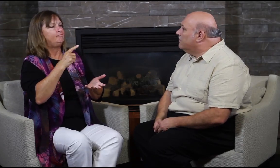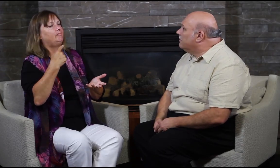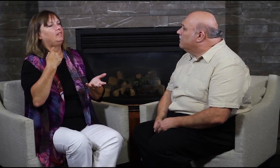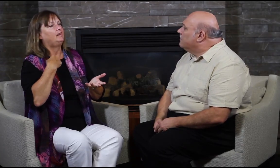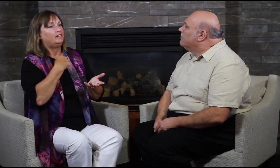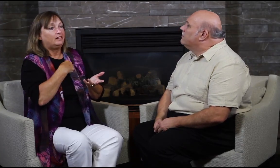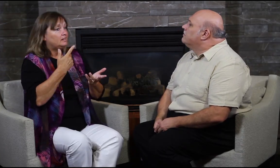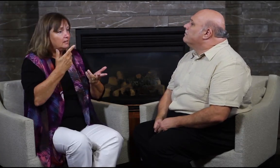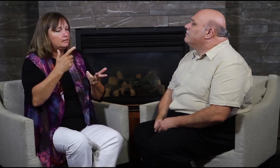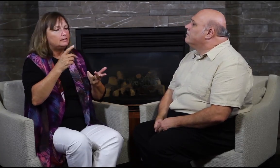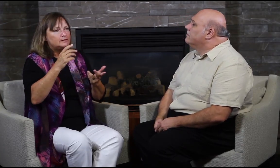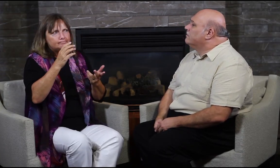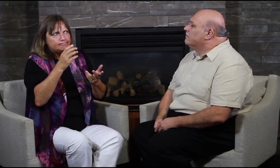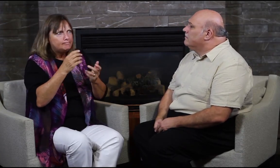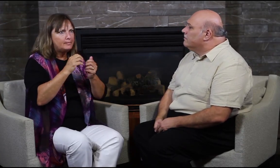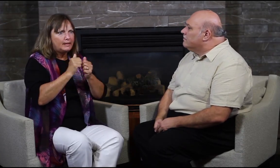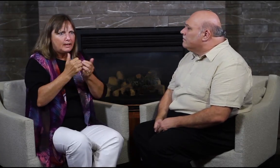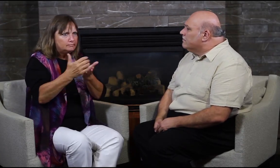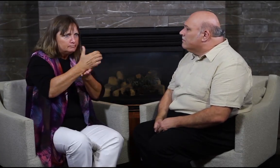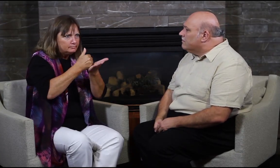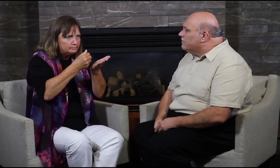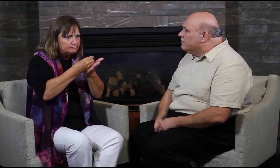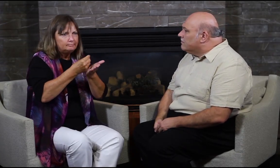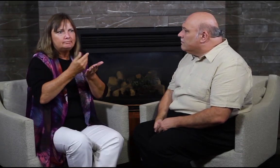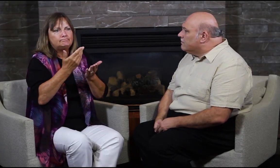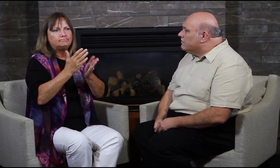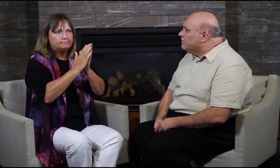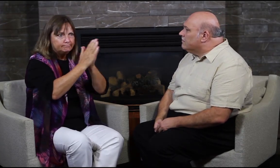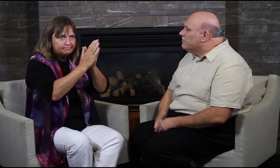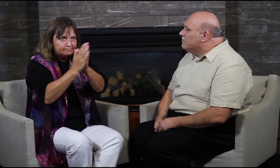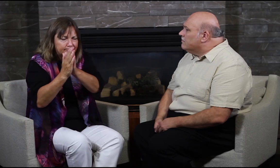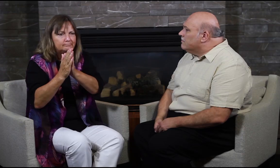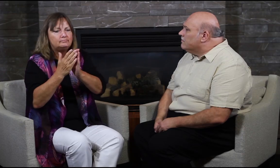are responsible for our own funding by fundraising,